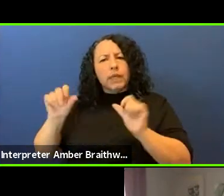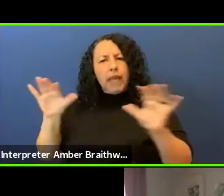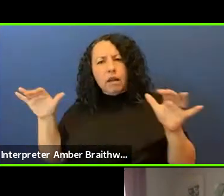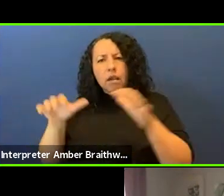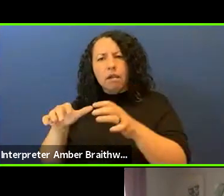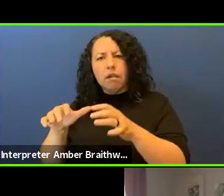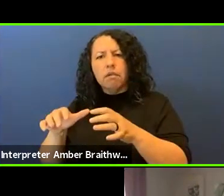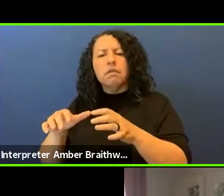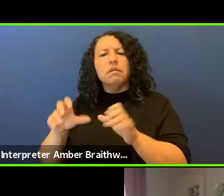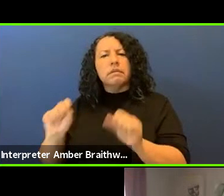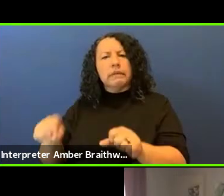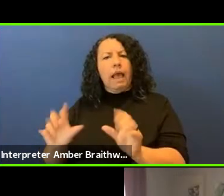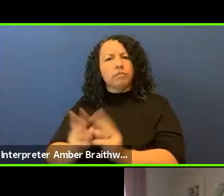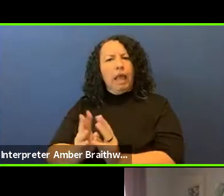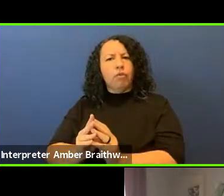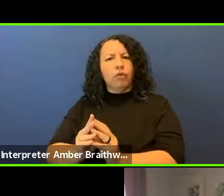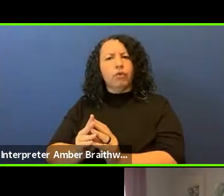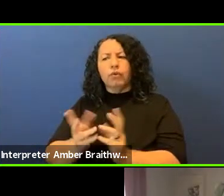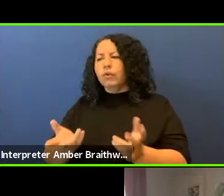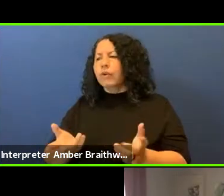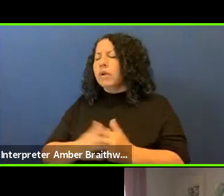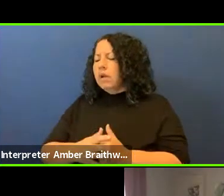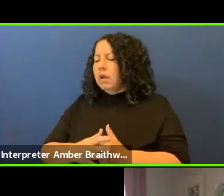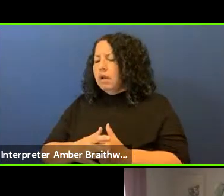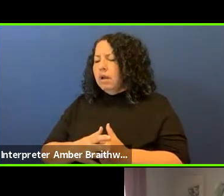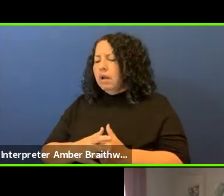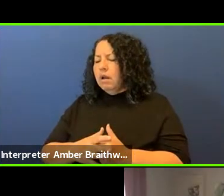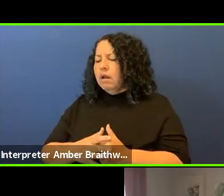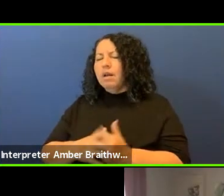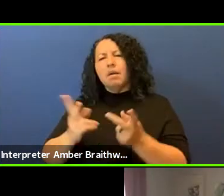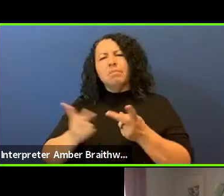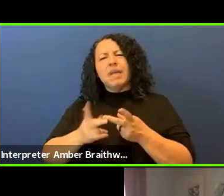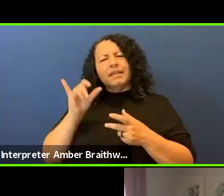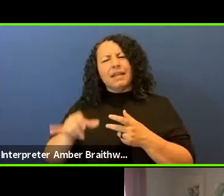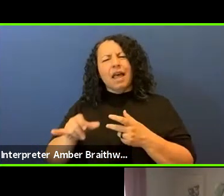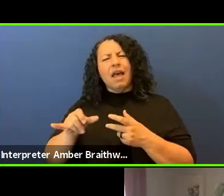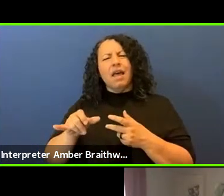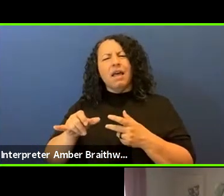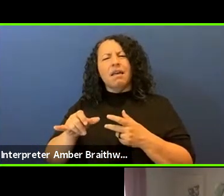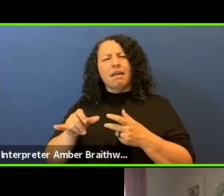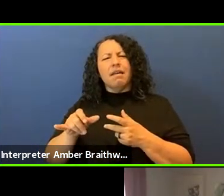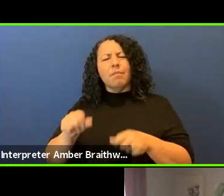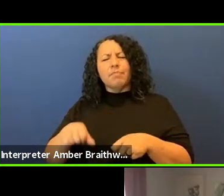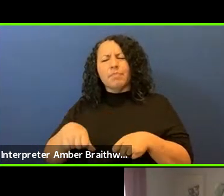Spaces like that that fuse the community, that bring together the